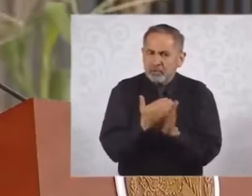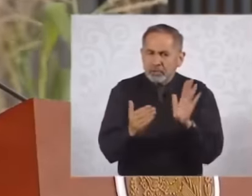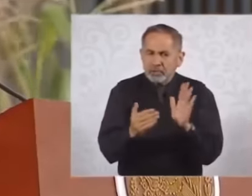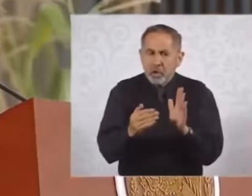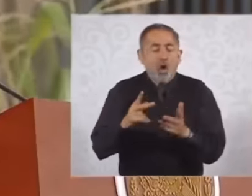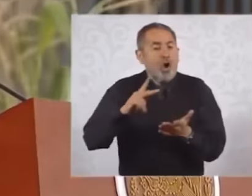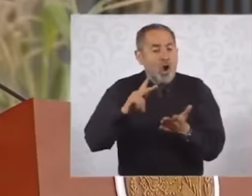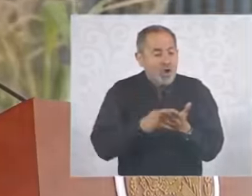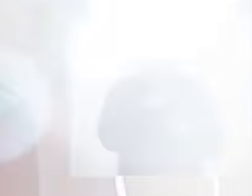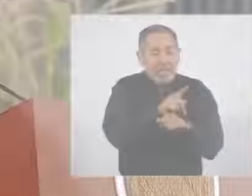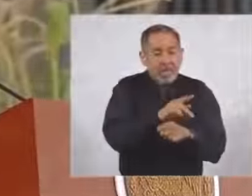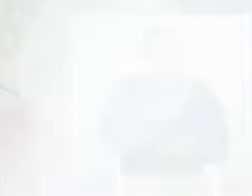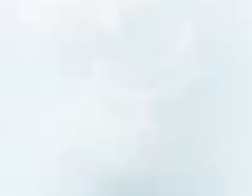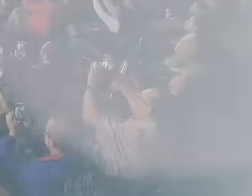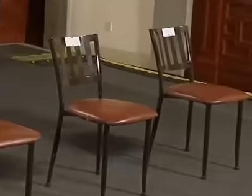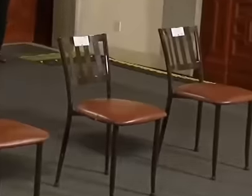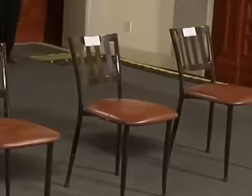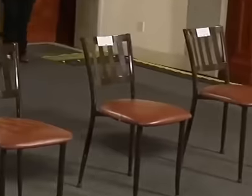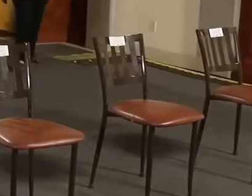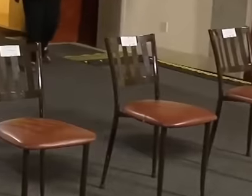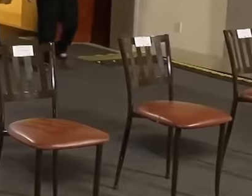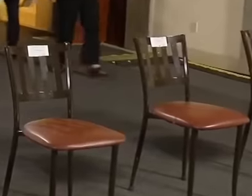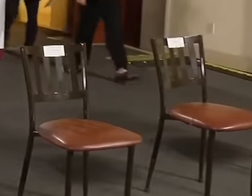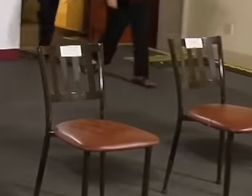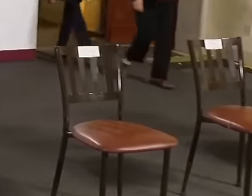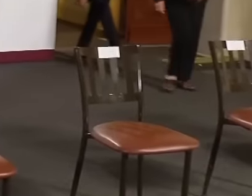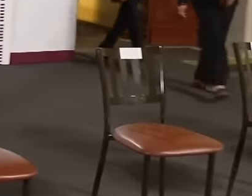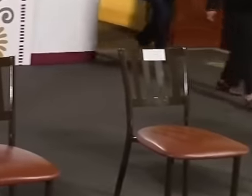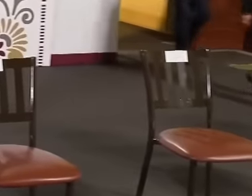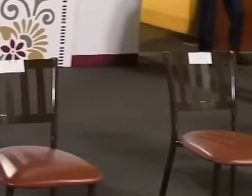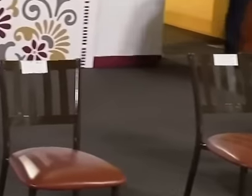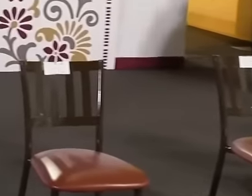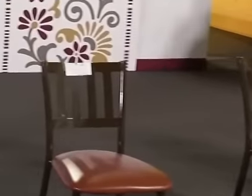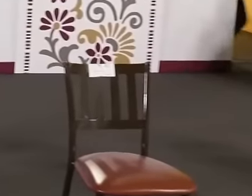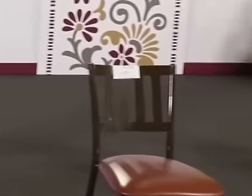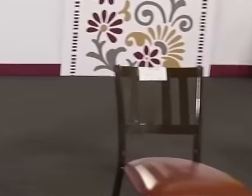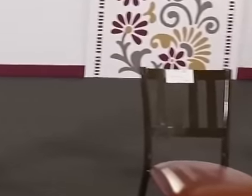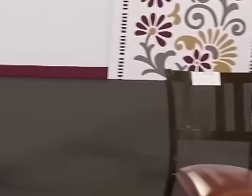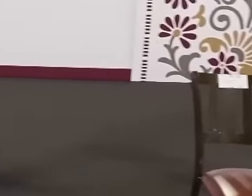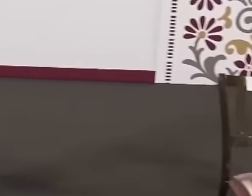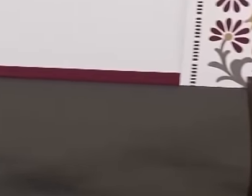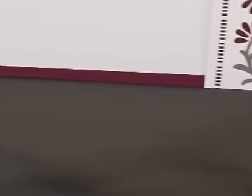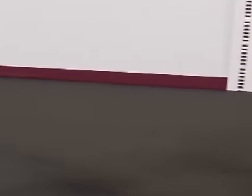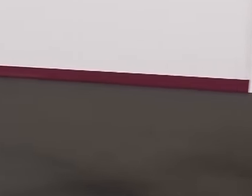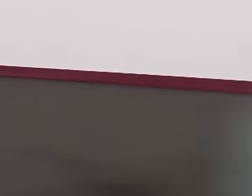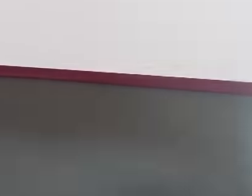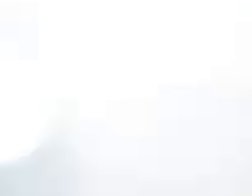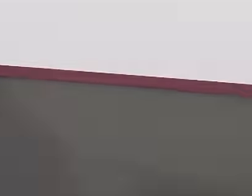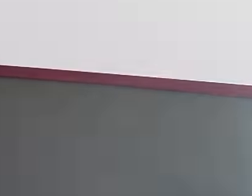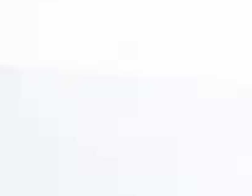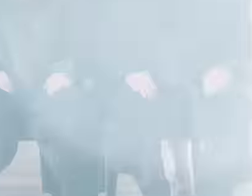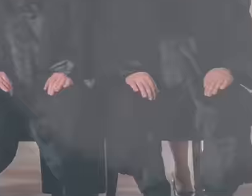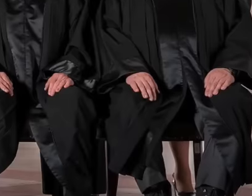she has promised today at the press conference, she addressed again to the ministers and